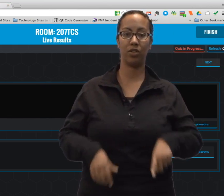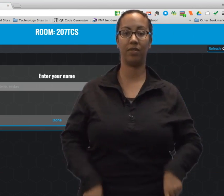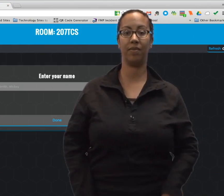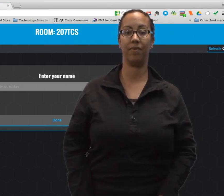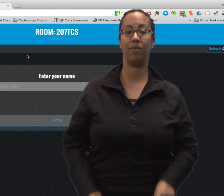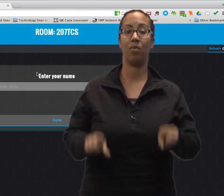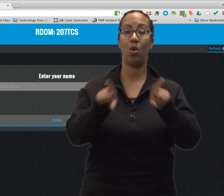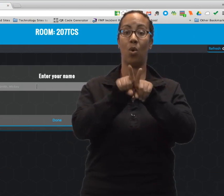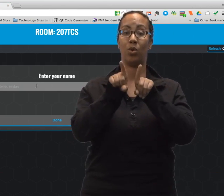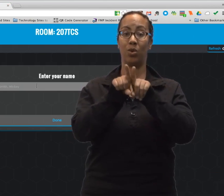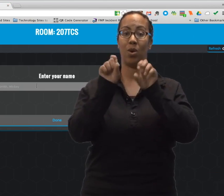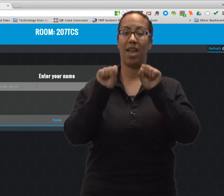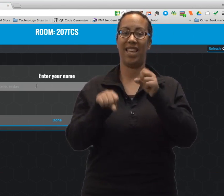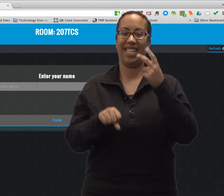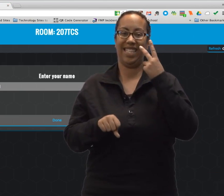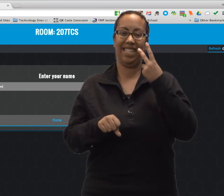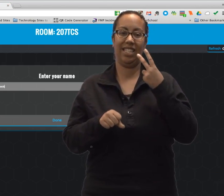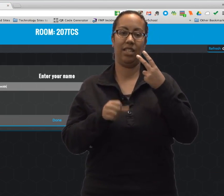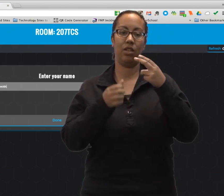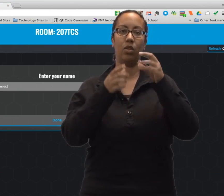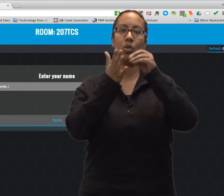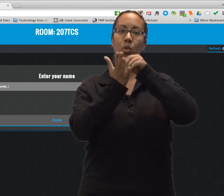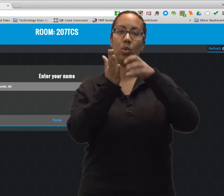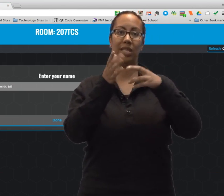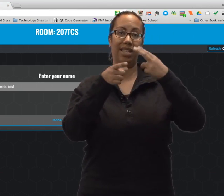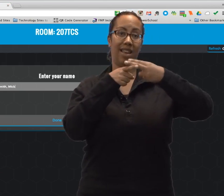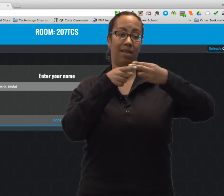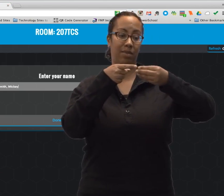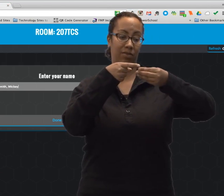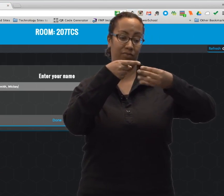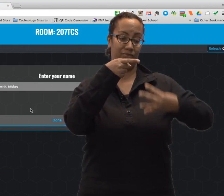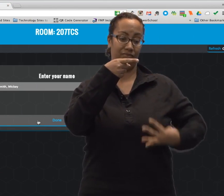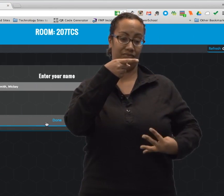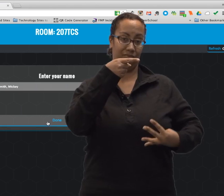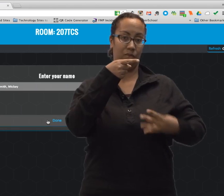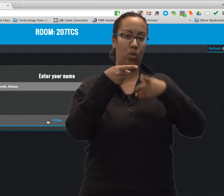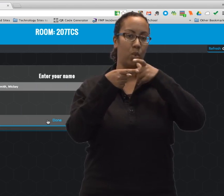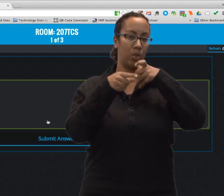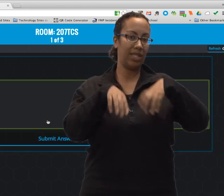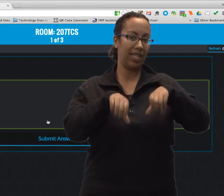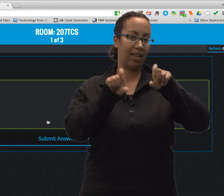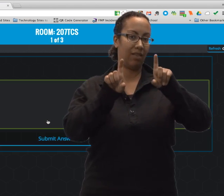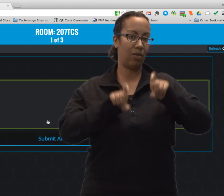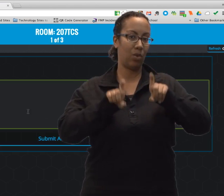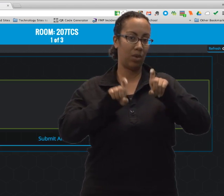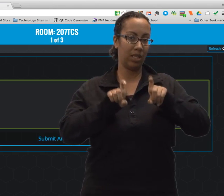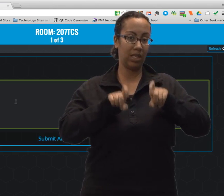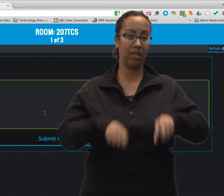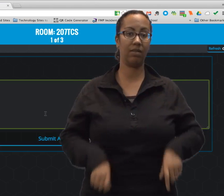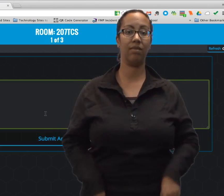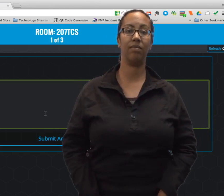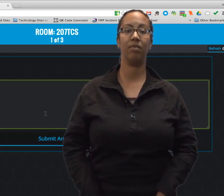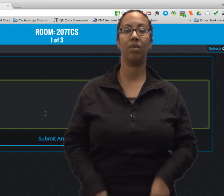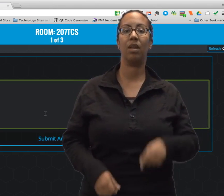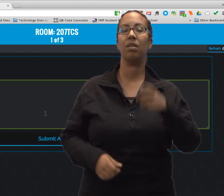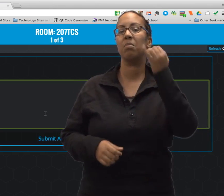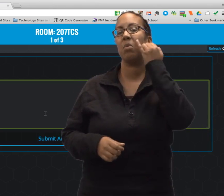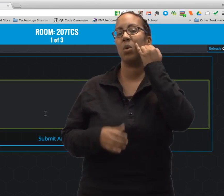I can speak the question. Whatever I choose to do. Also, you can see the students' names in a list as far as who is taking the quiz.